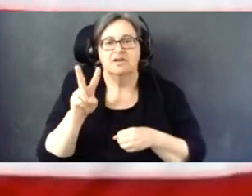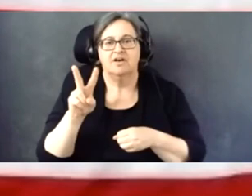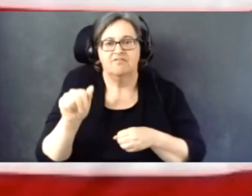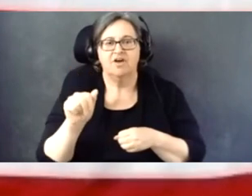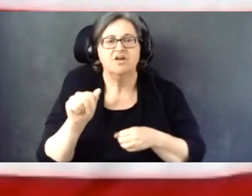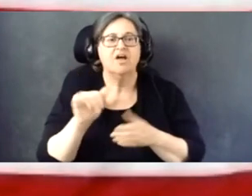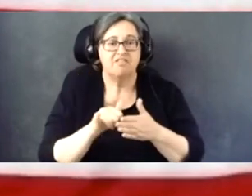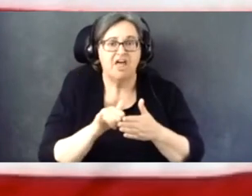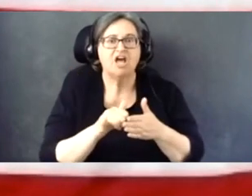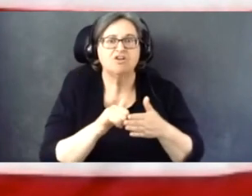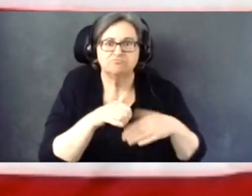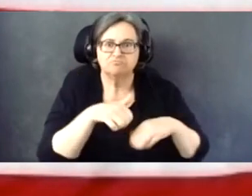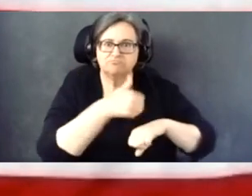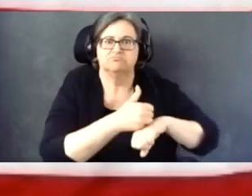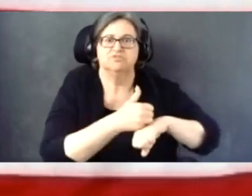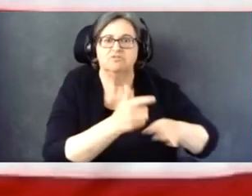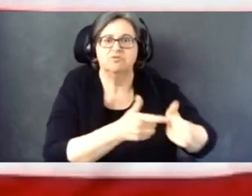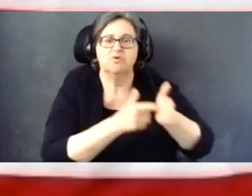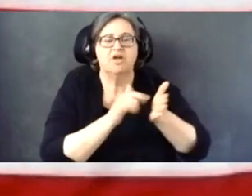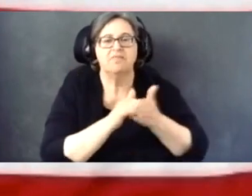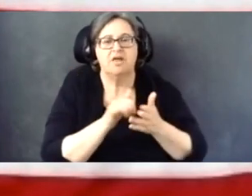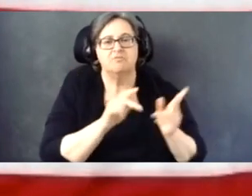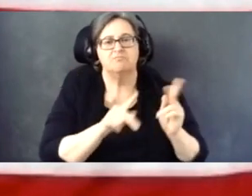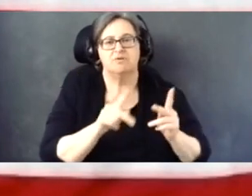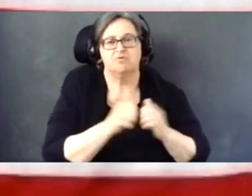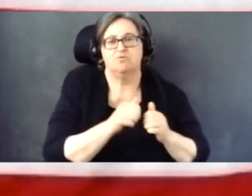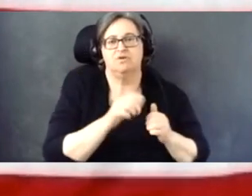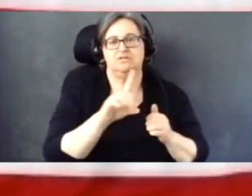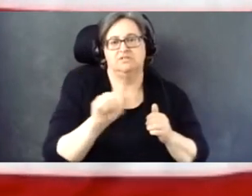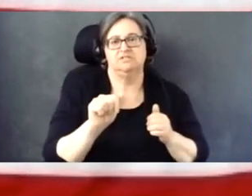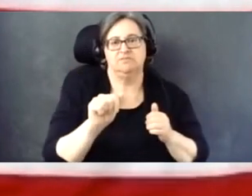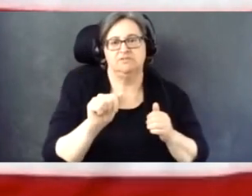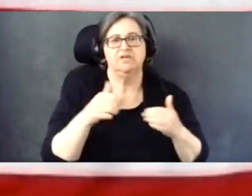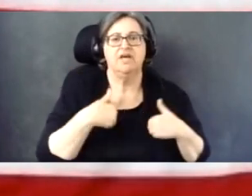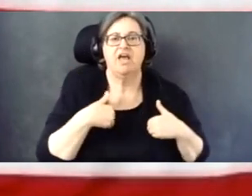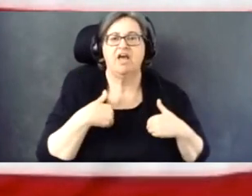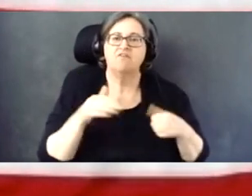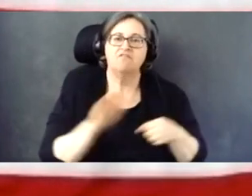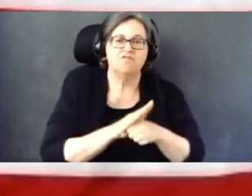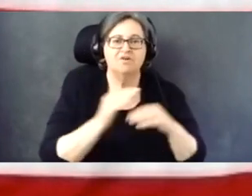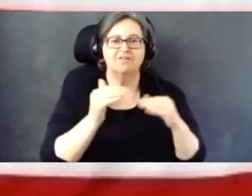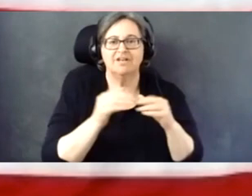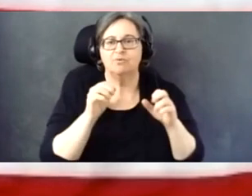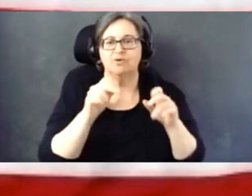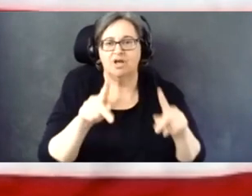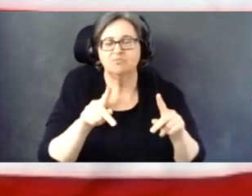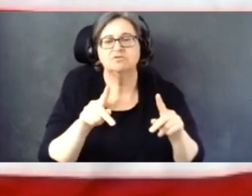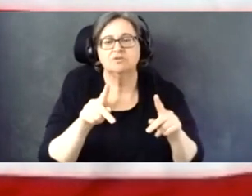that Americans with disabilities be given the full and equal opportunity to vote independently